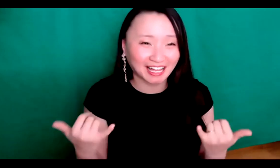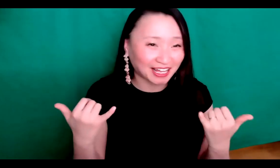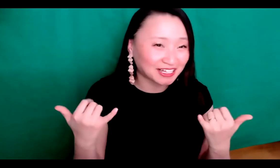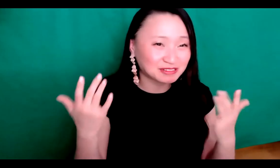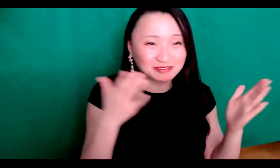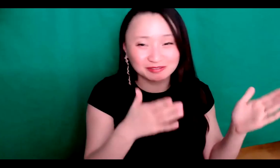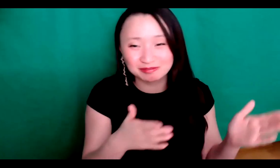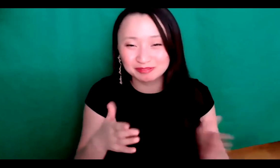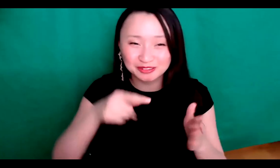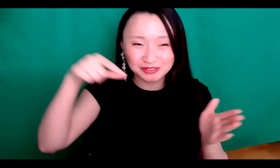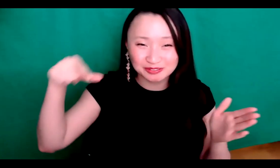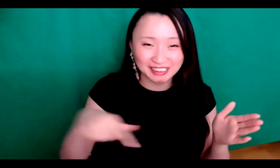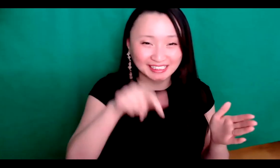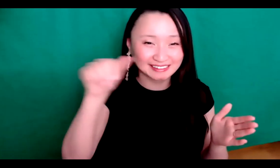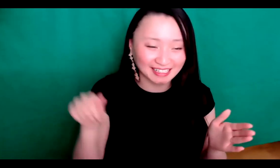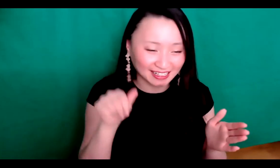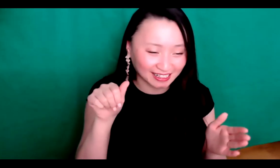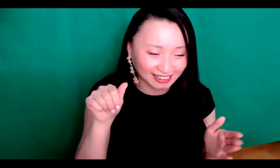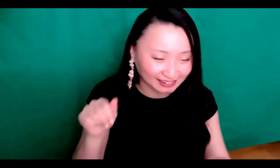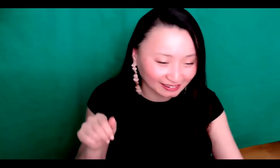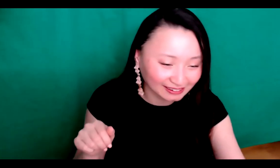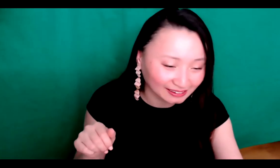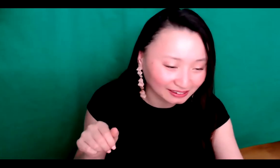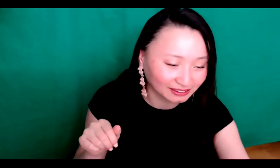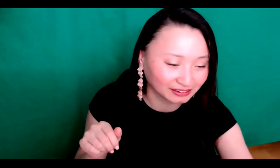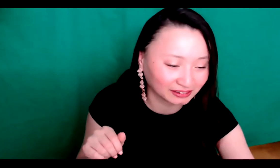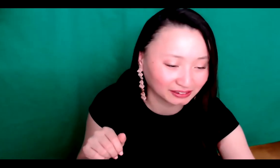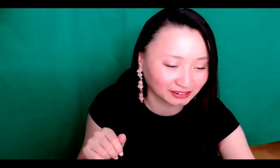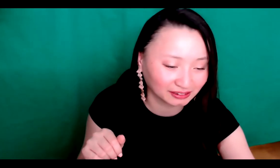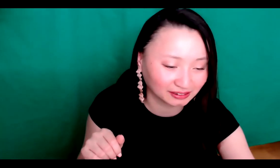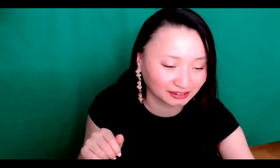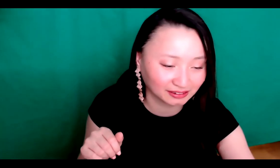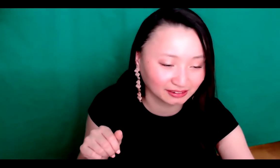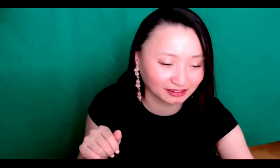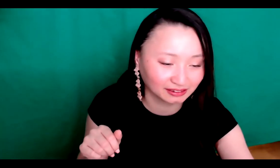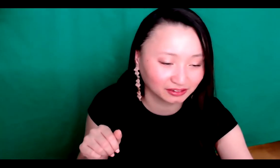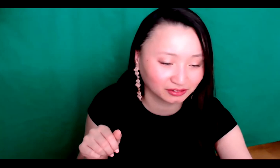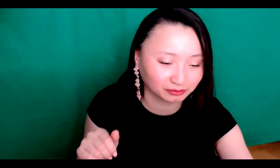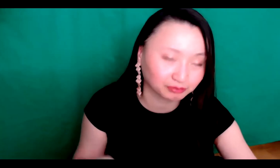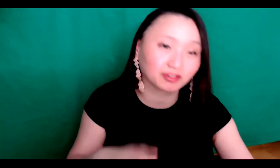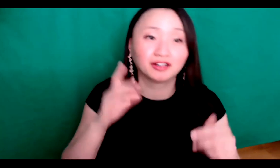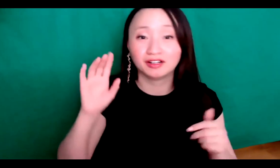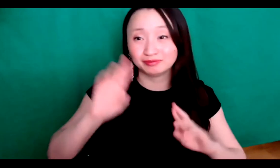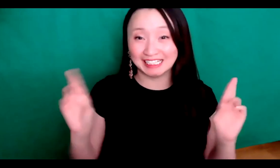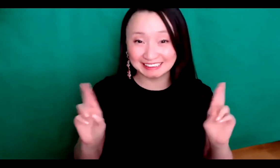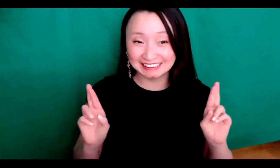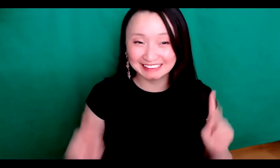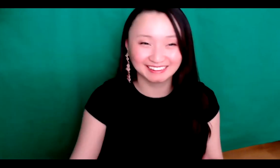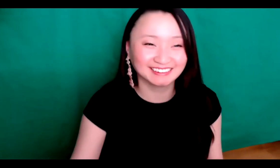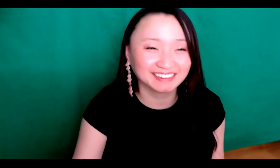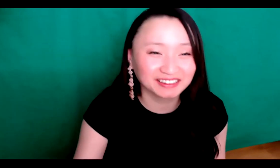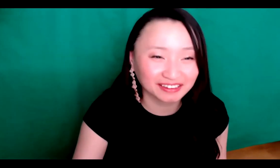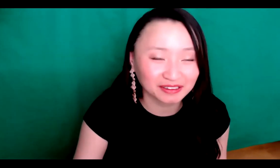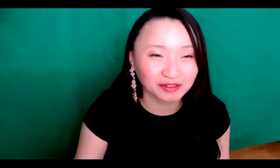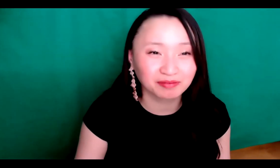that you guys shared today, it's just wonderful. I think we need to do some q&a.